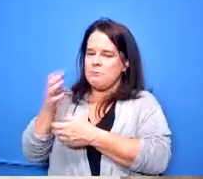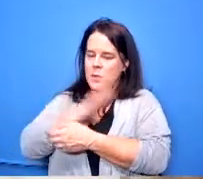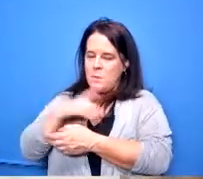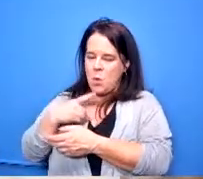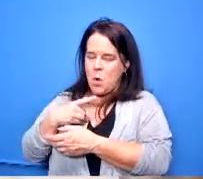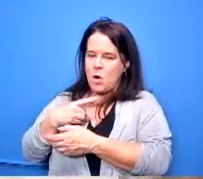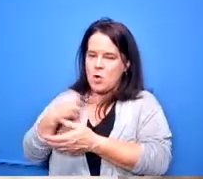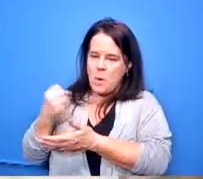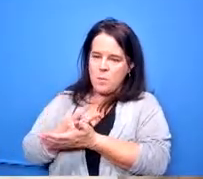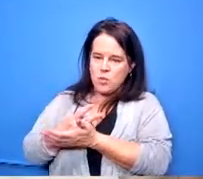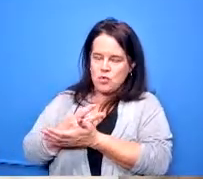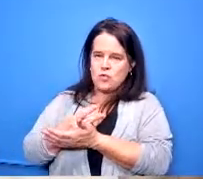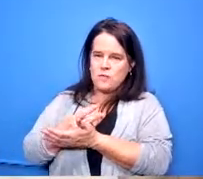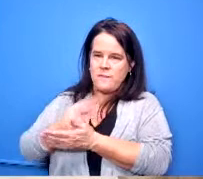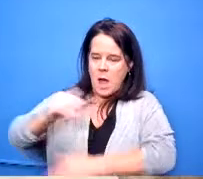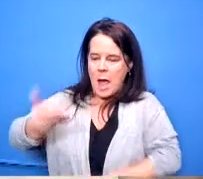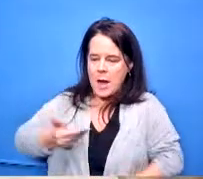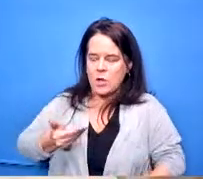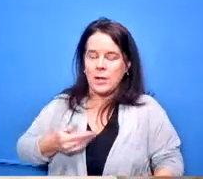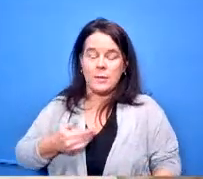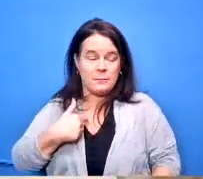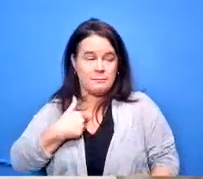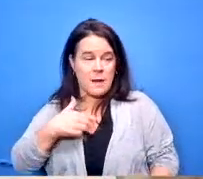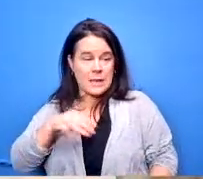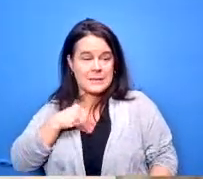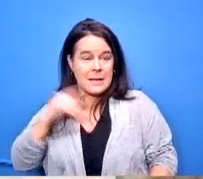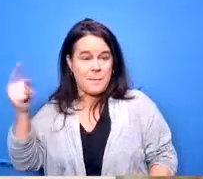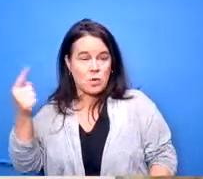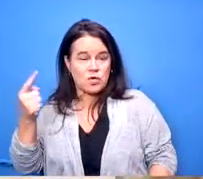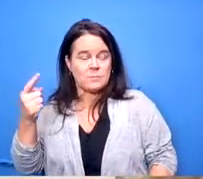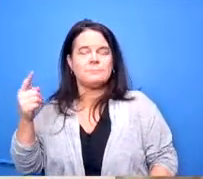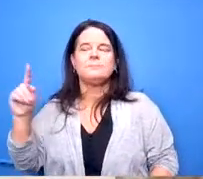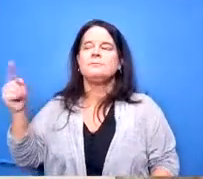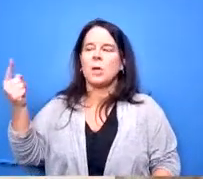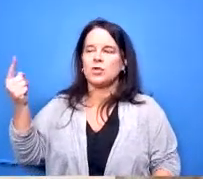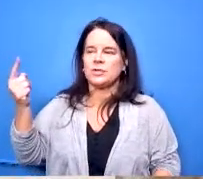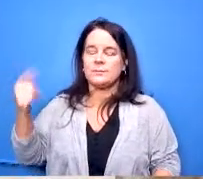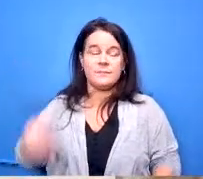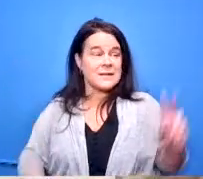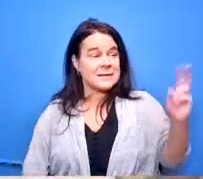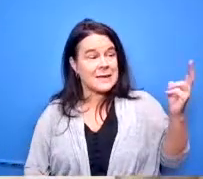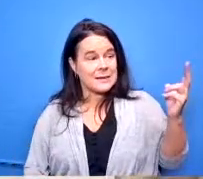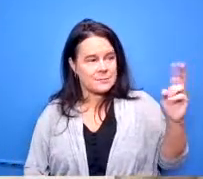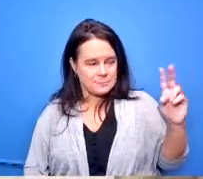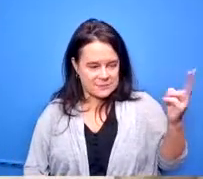i'll take a motion on this recommendation so moved it's been moved do i have a second second it was